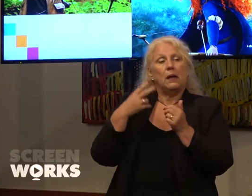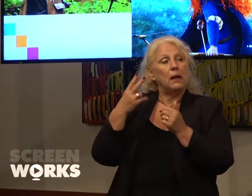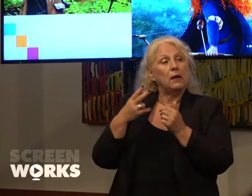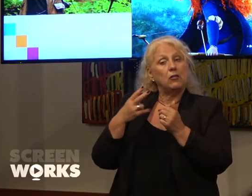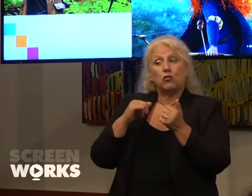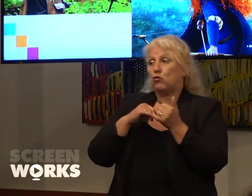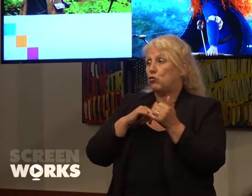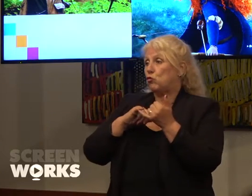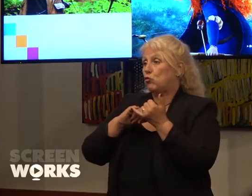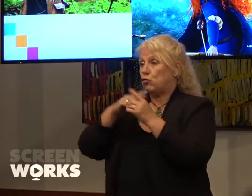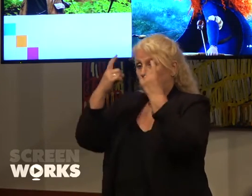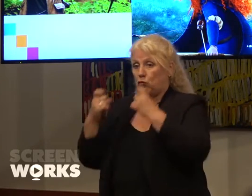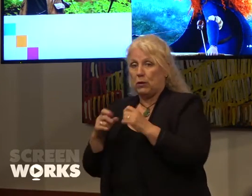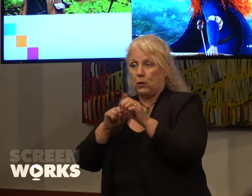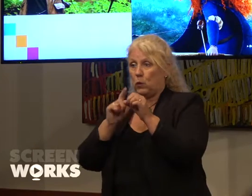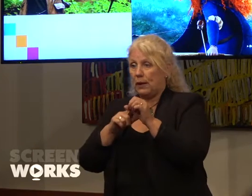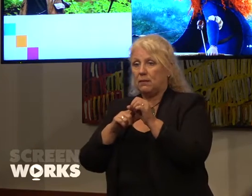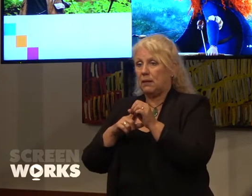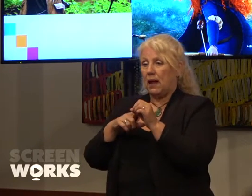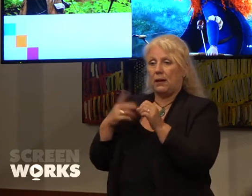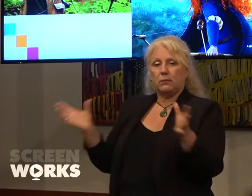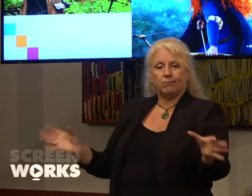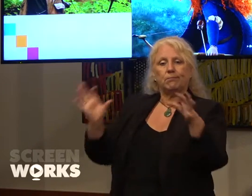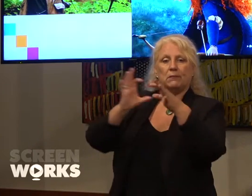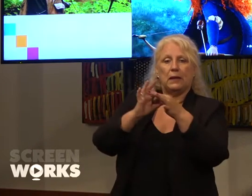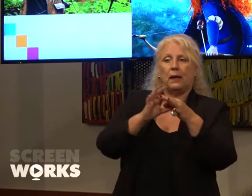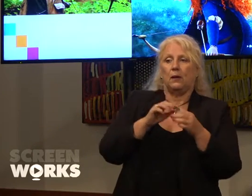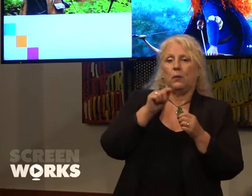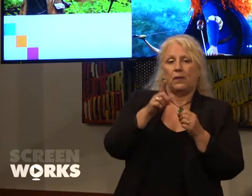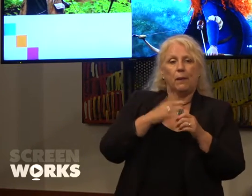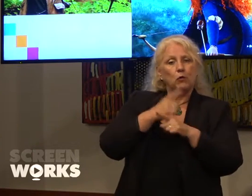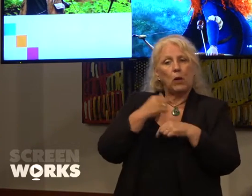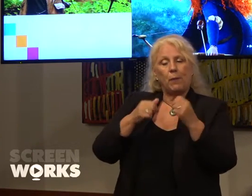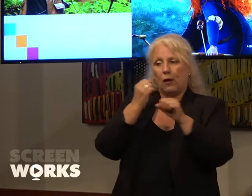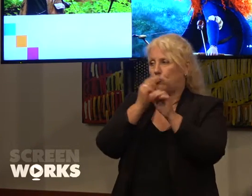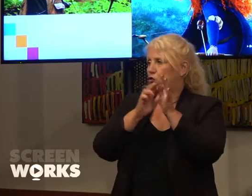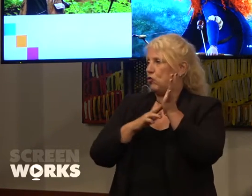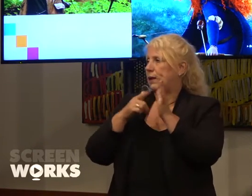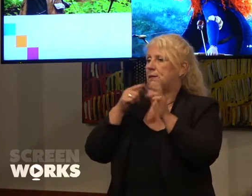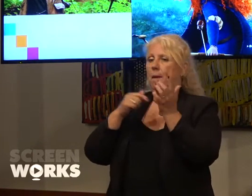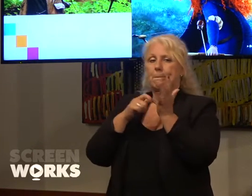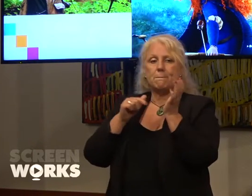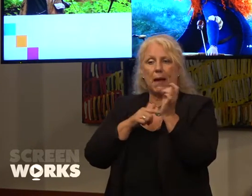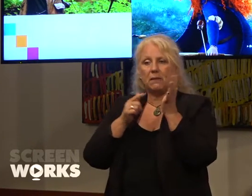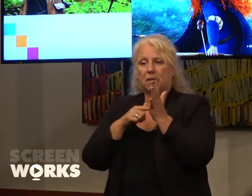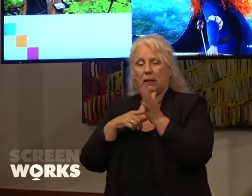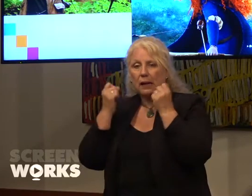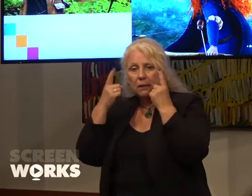to bring Queensland's women and screen together to talk about gender matters and understand the needs of Queensland women in screen, from emerging